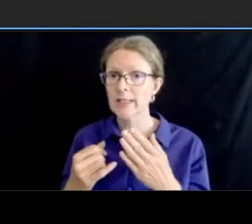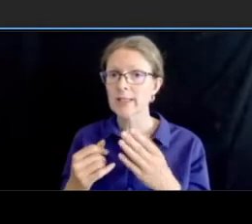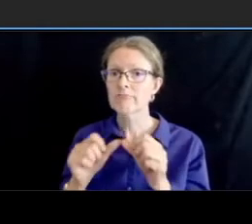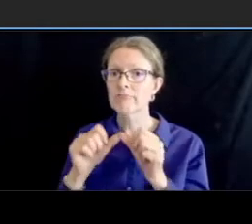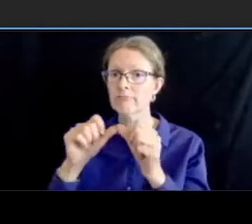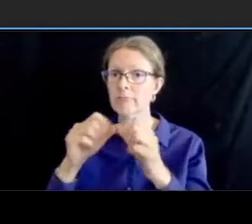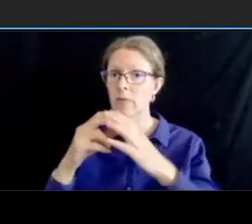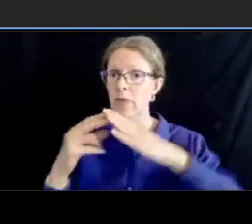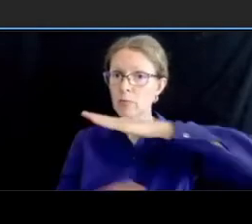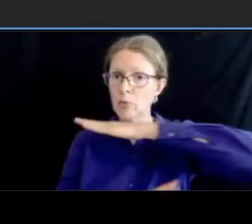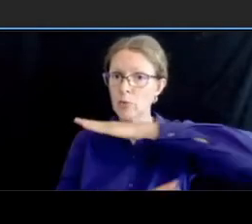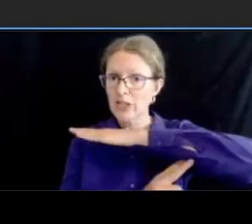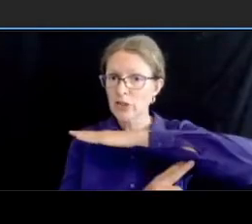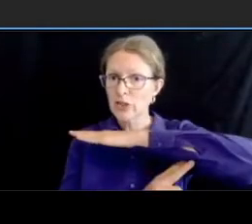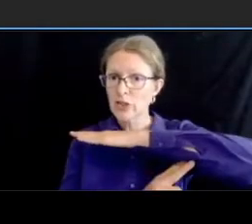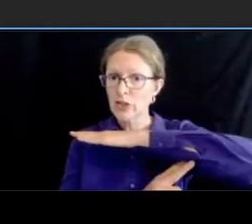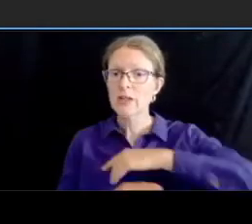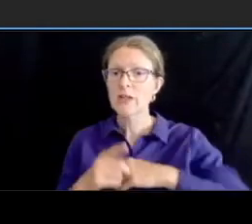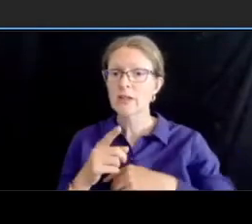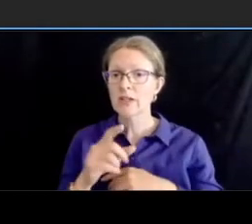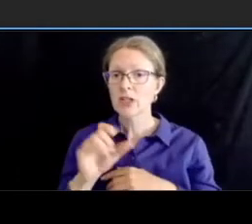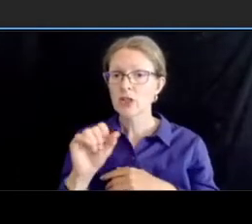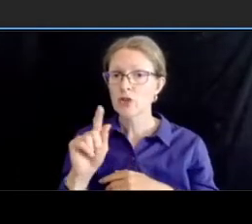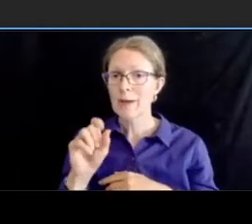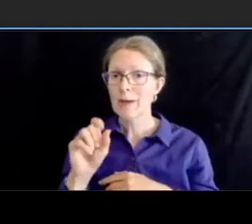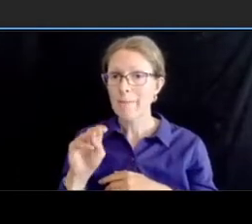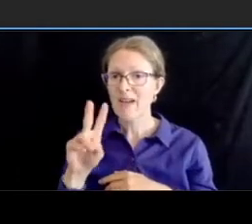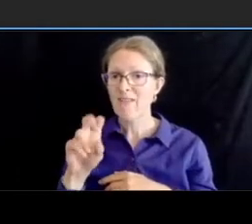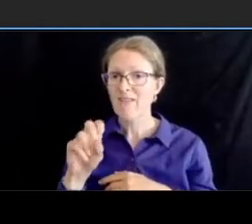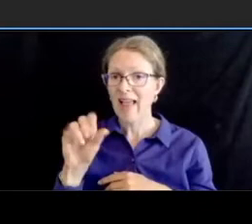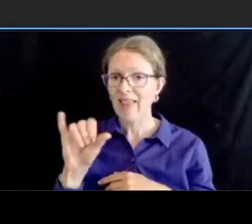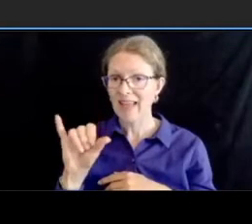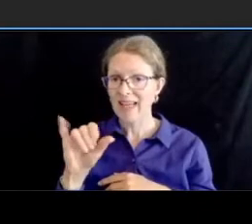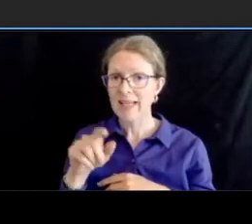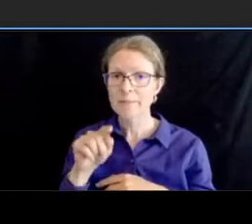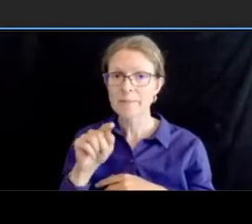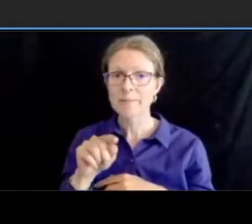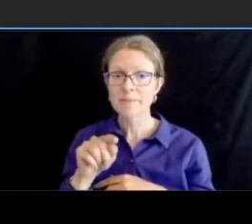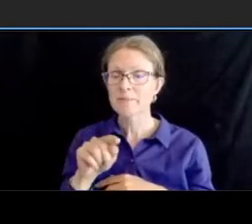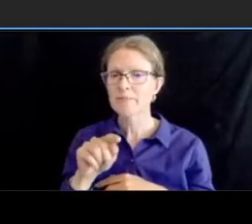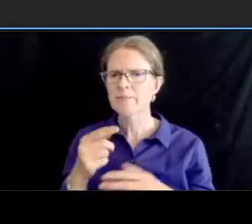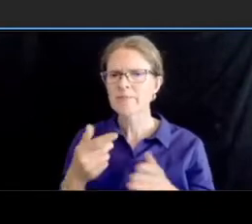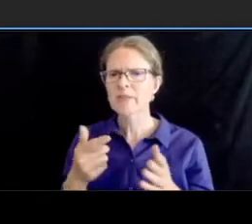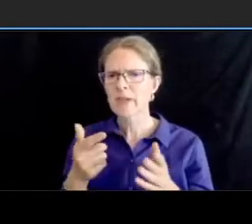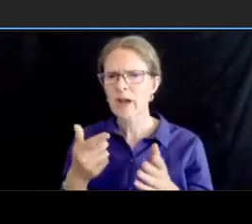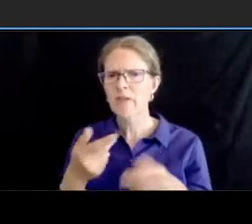um of course no parking is permitted on the bridge and this is the first instance where we have